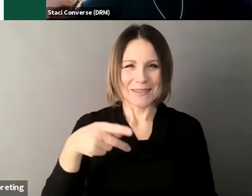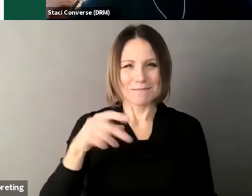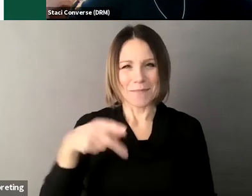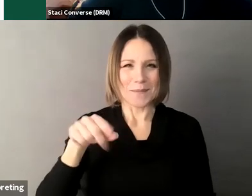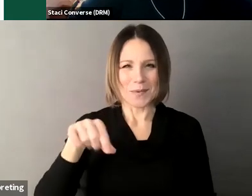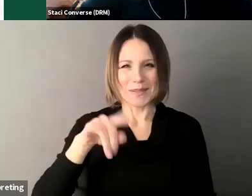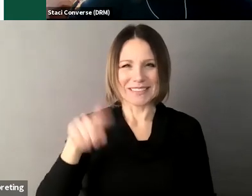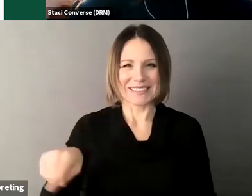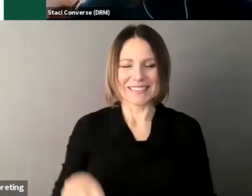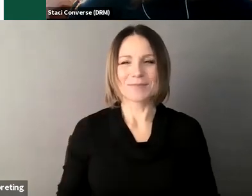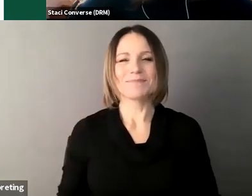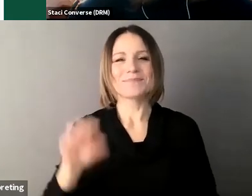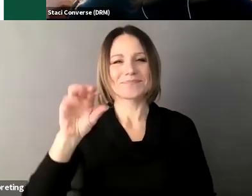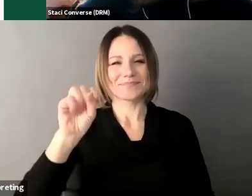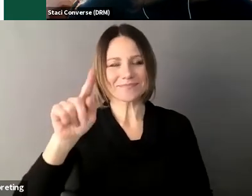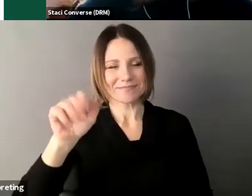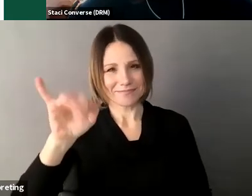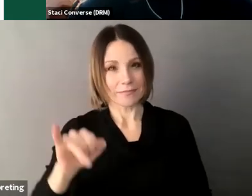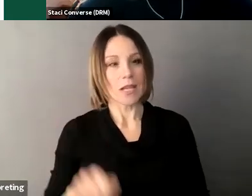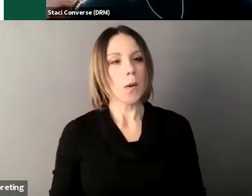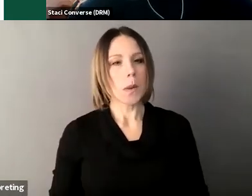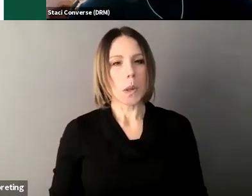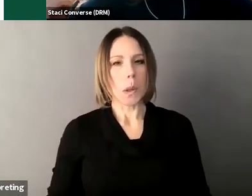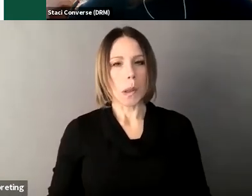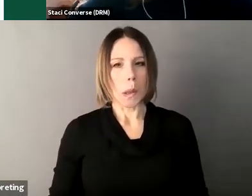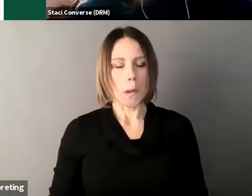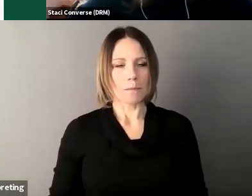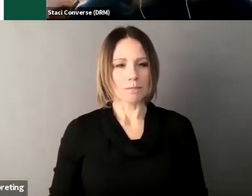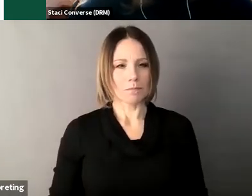and so, what are the three questions someone who wants to use supported